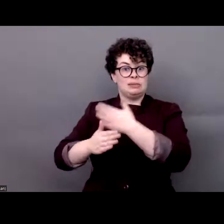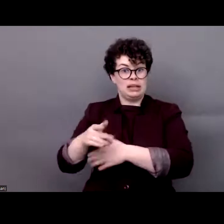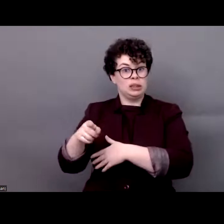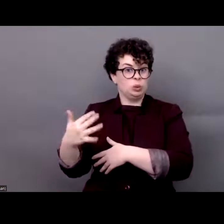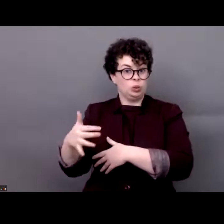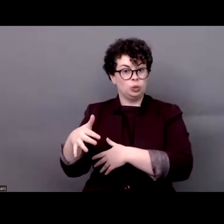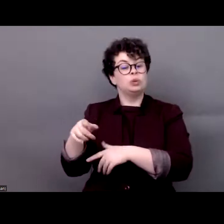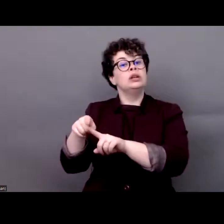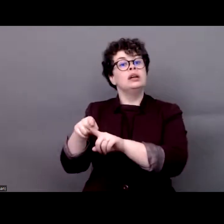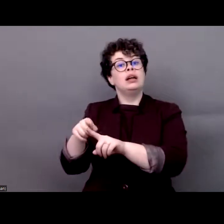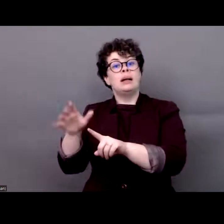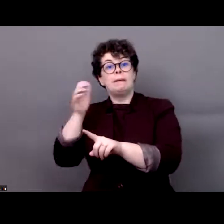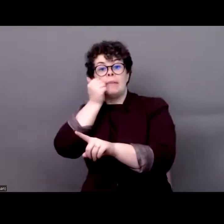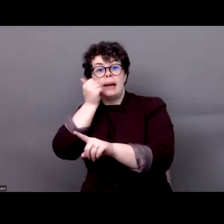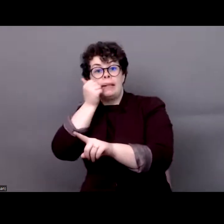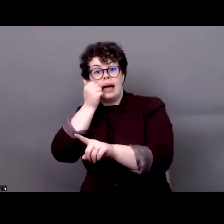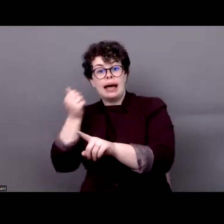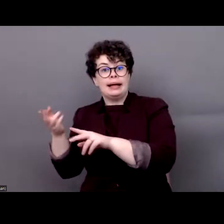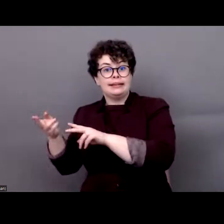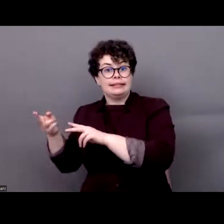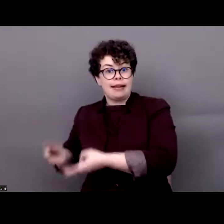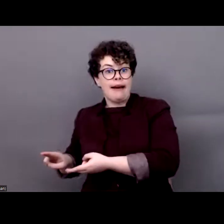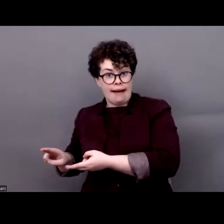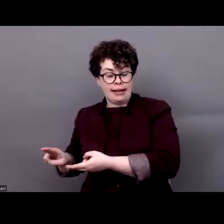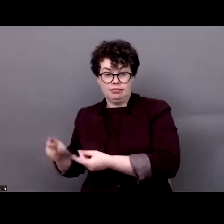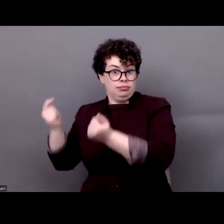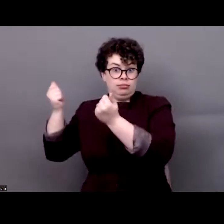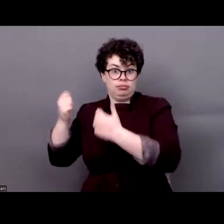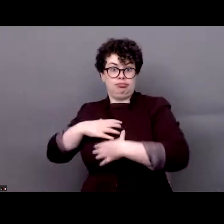and then her child was